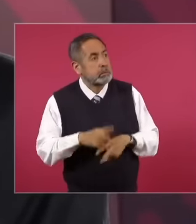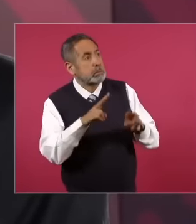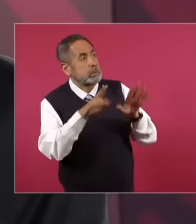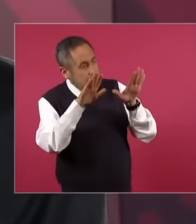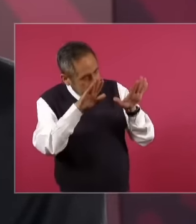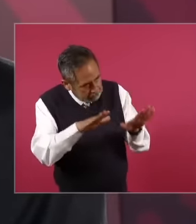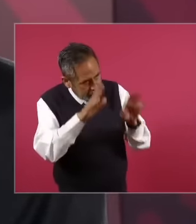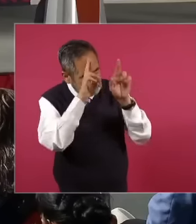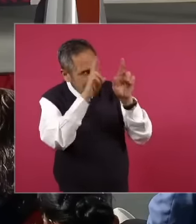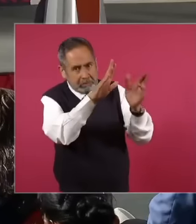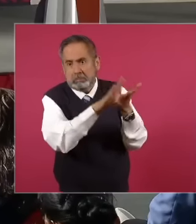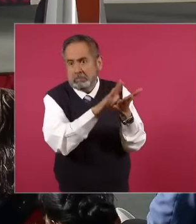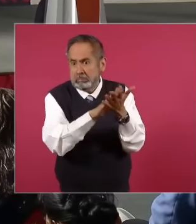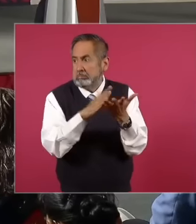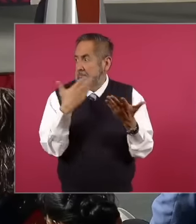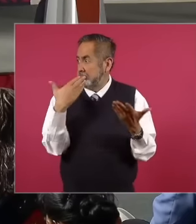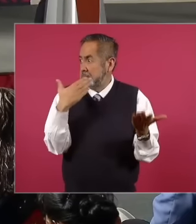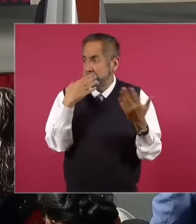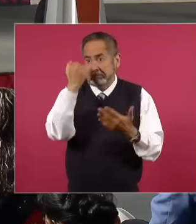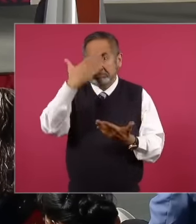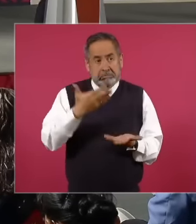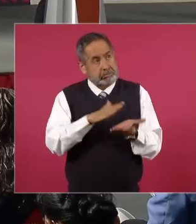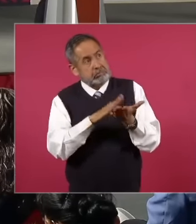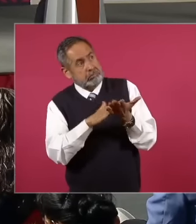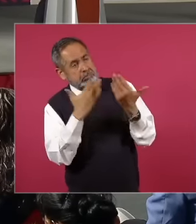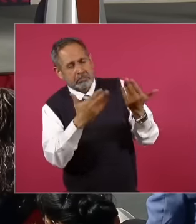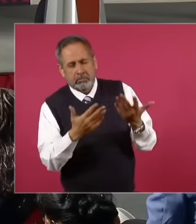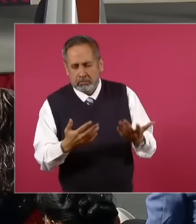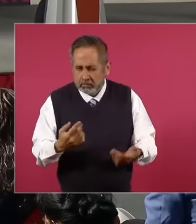they were businessmen,